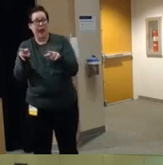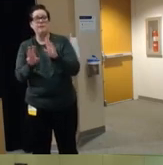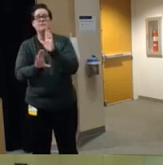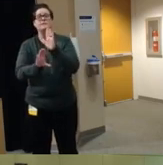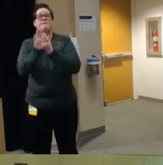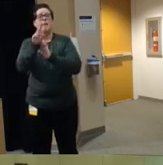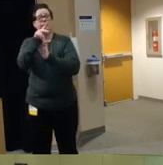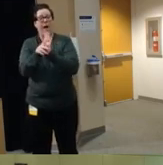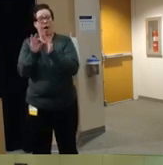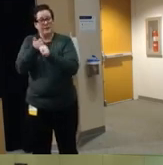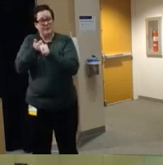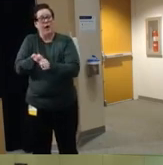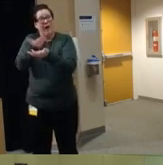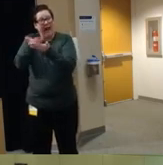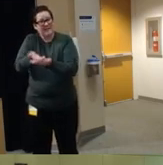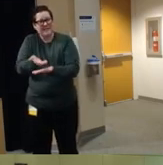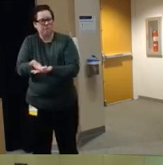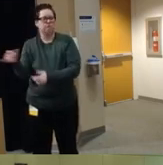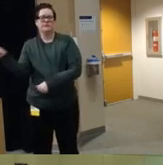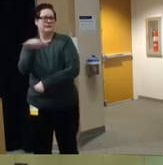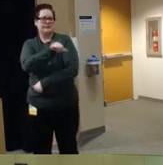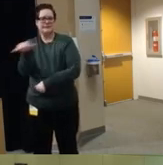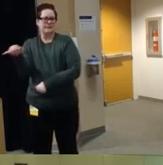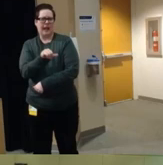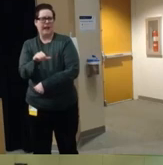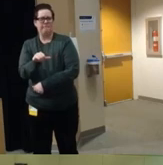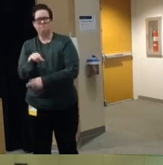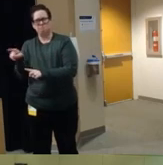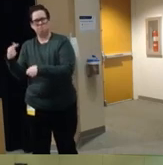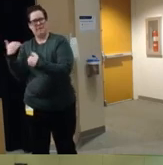really the same right um and so we had that for a long time for motor vehicle crashes but it was